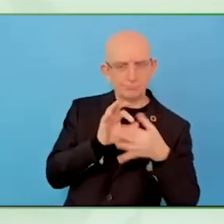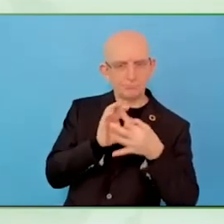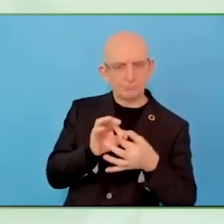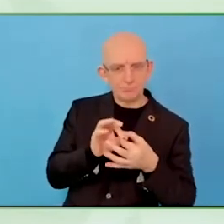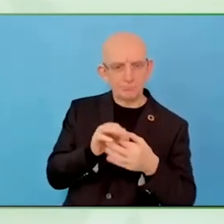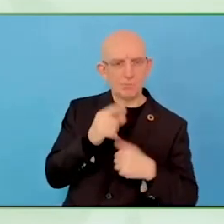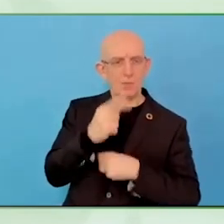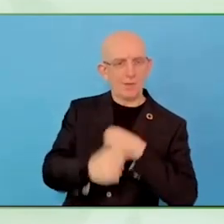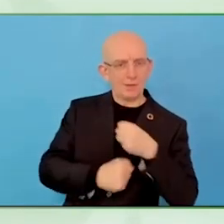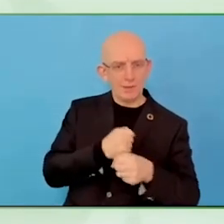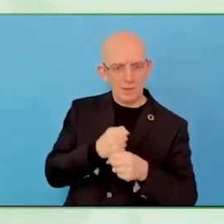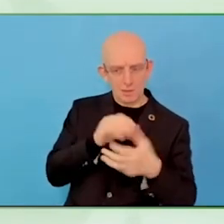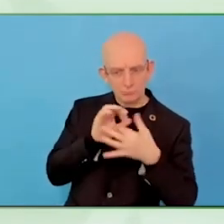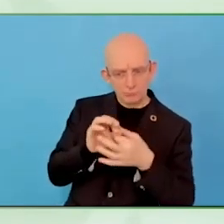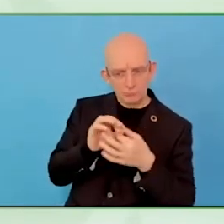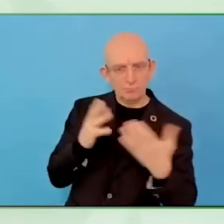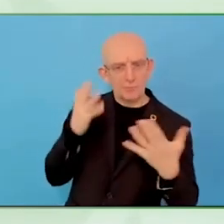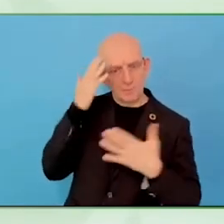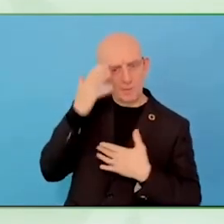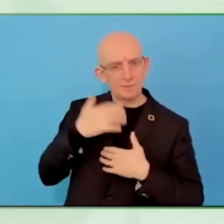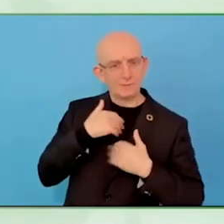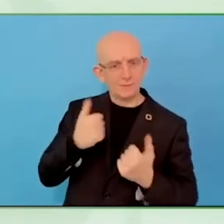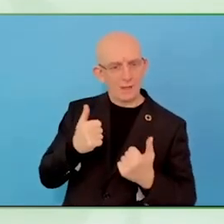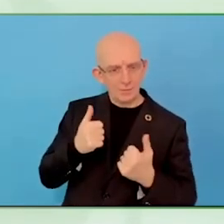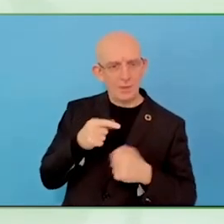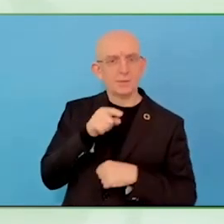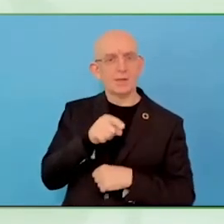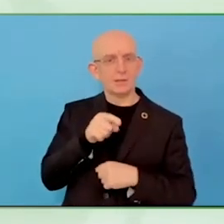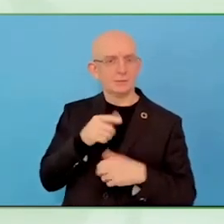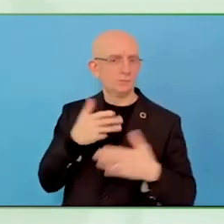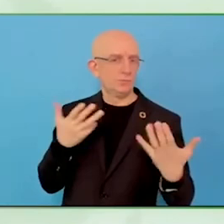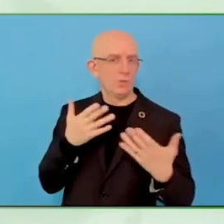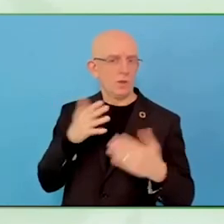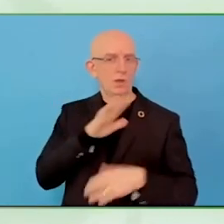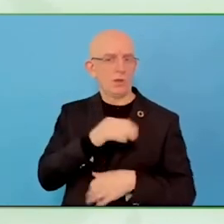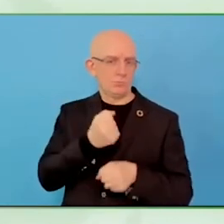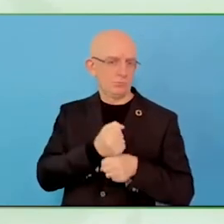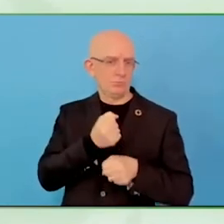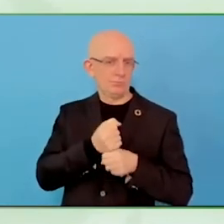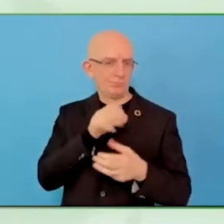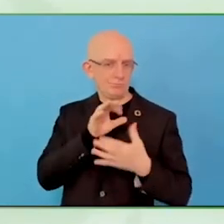the person they work with, for instance, if a coach works with a